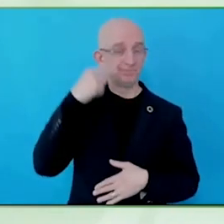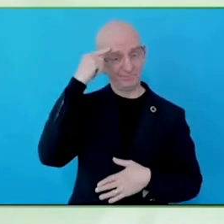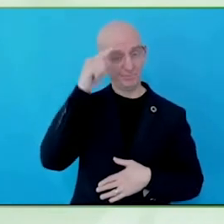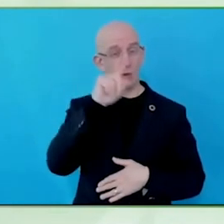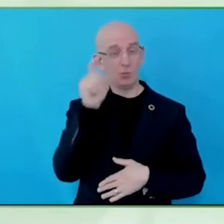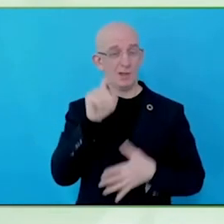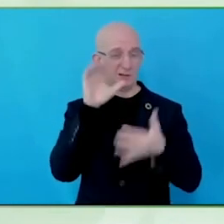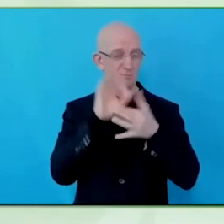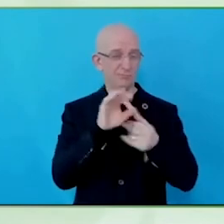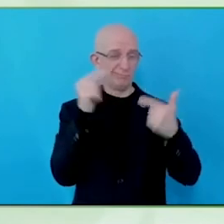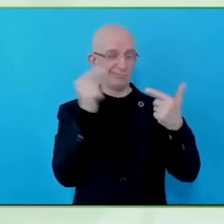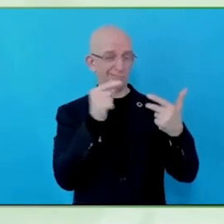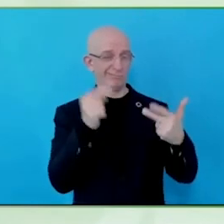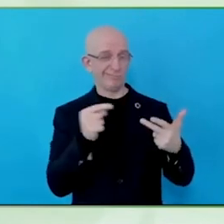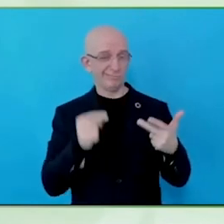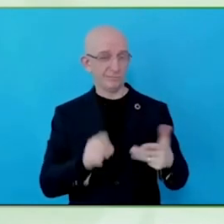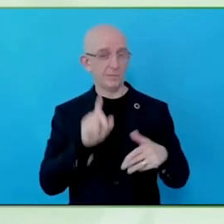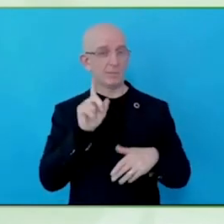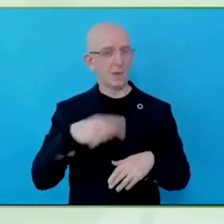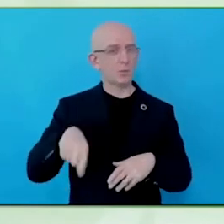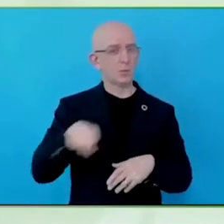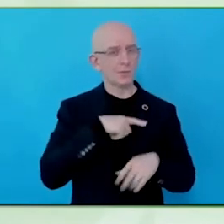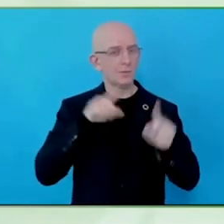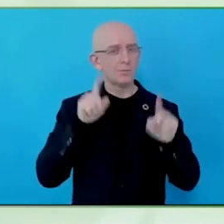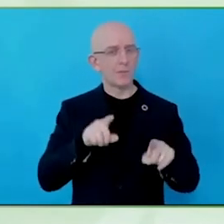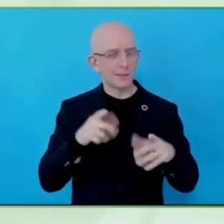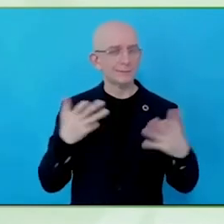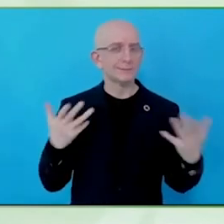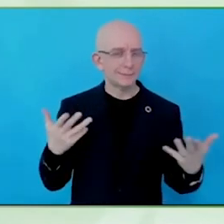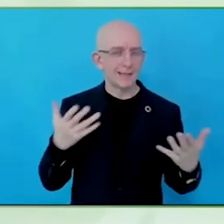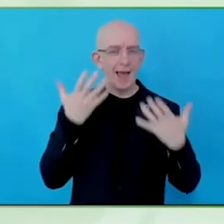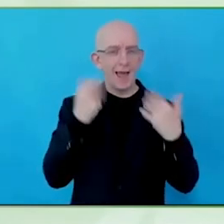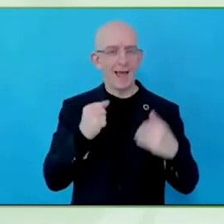they're making things or making them better, today, it doesn't work